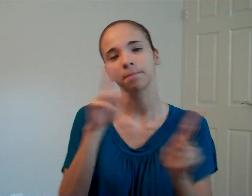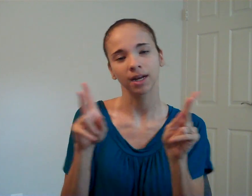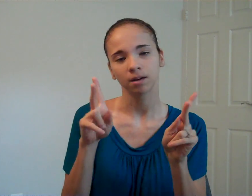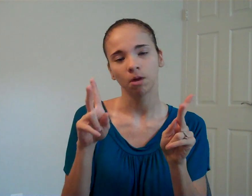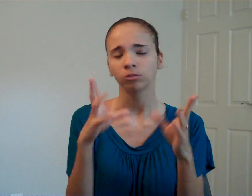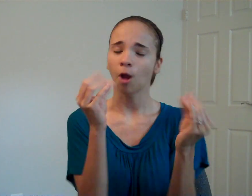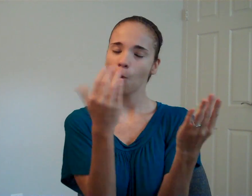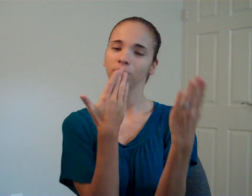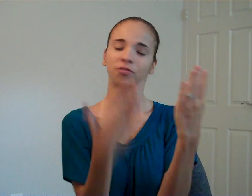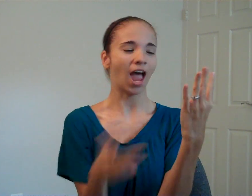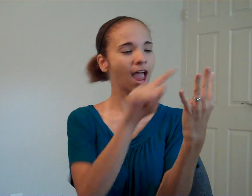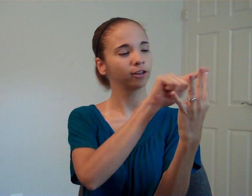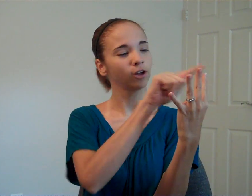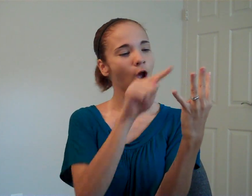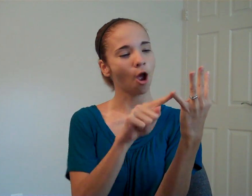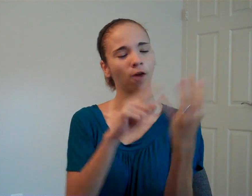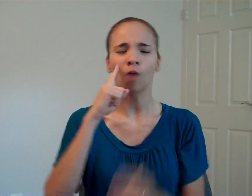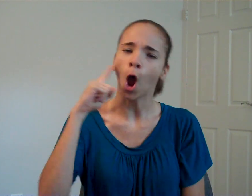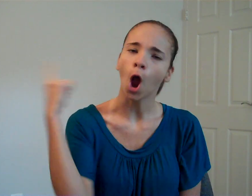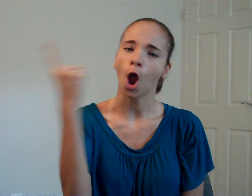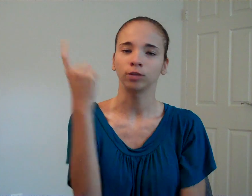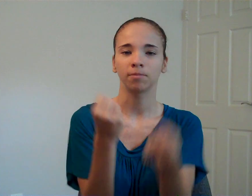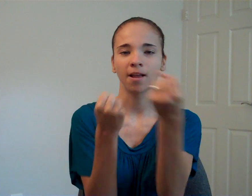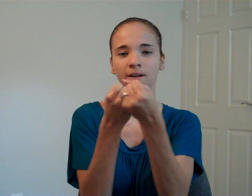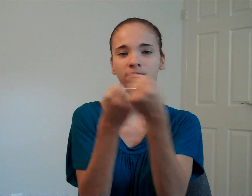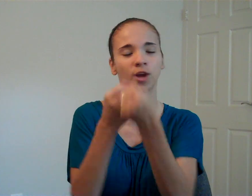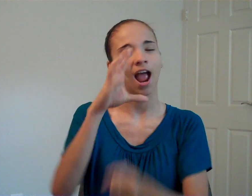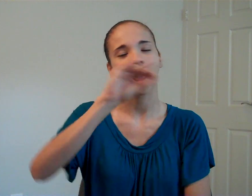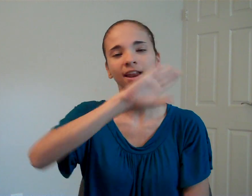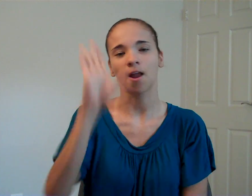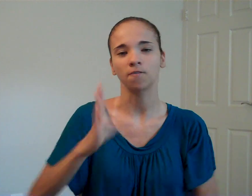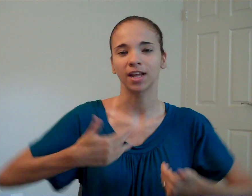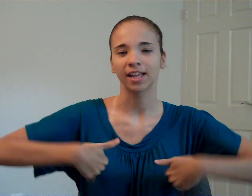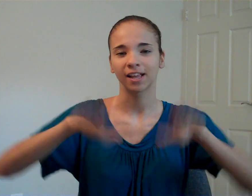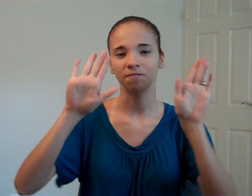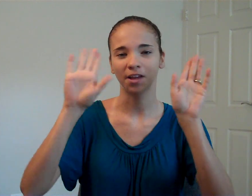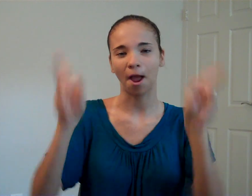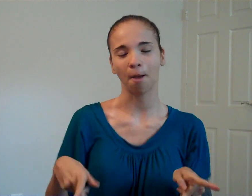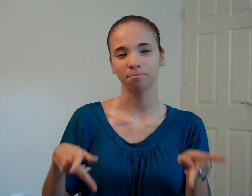So, thank you all for always being an advocate and never giving up.